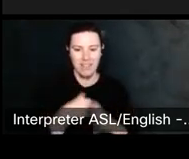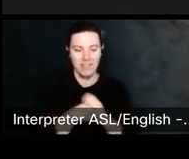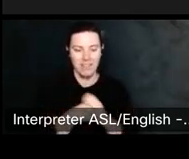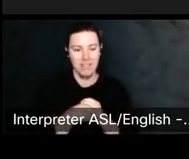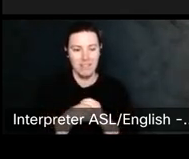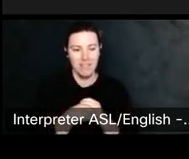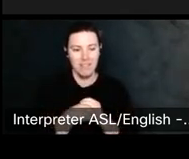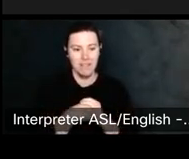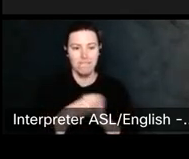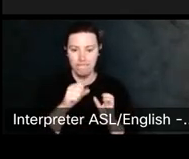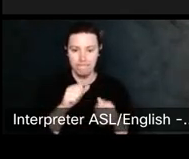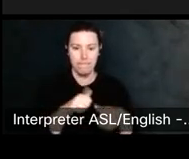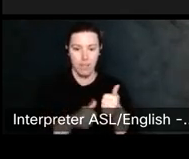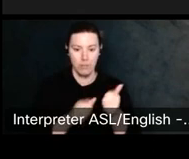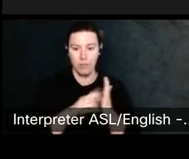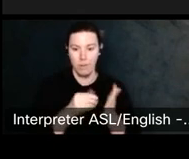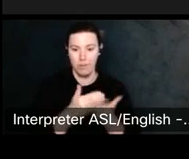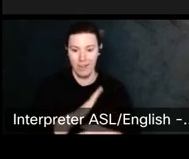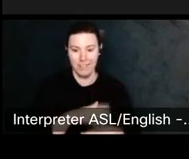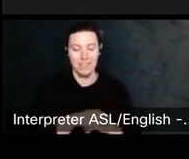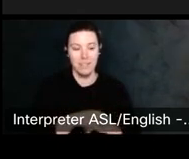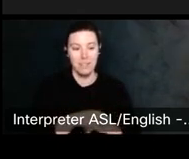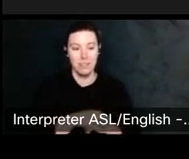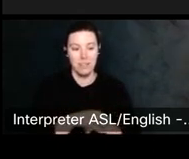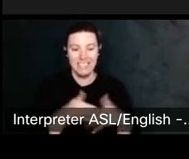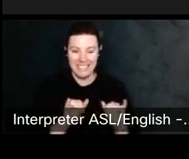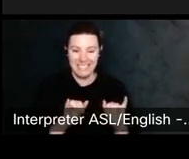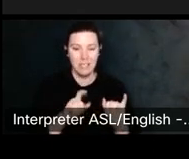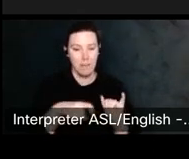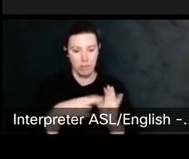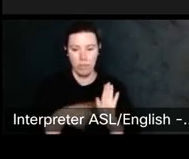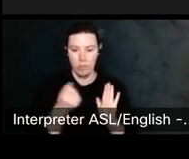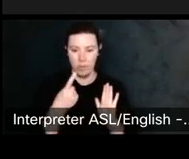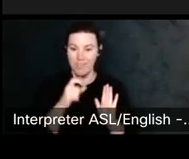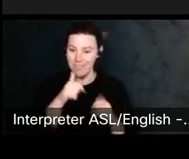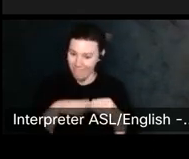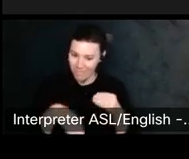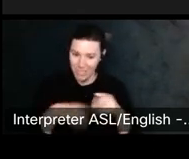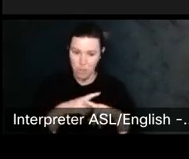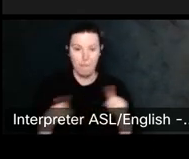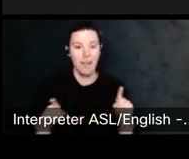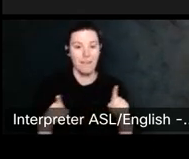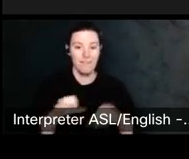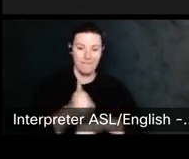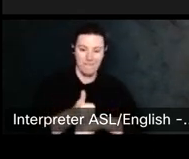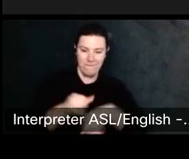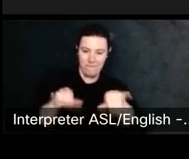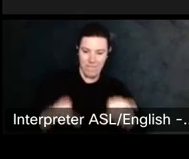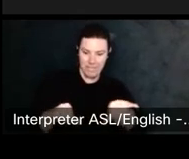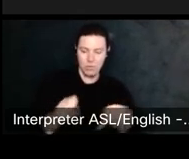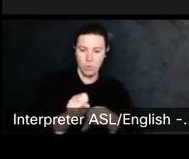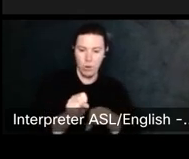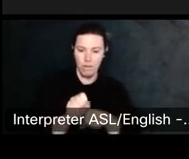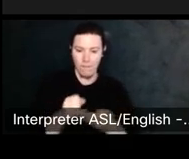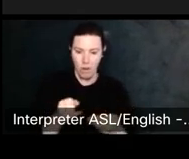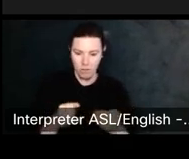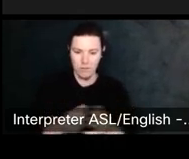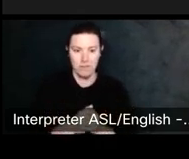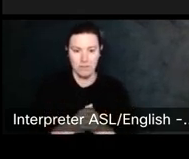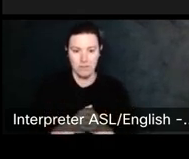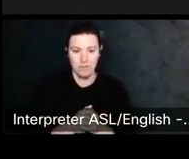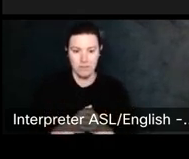Unfinished but fixed works of art that if completed would qualify for protection, and that the artist maintains the right of integrity to unfinished work.